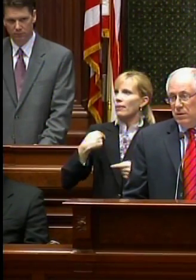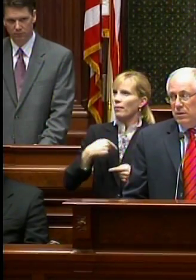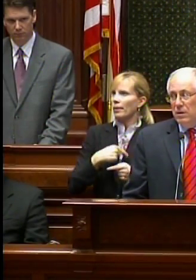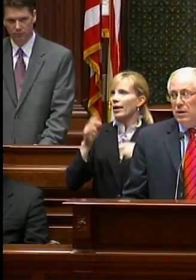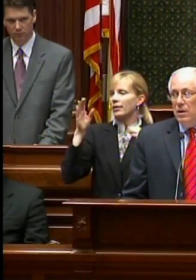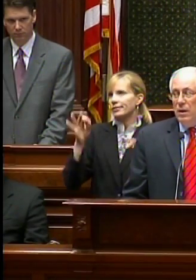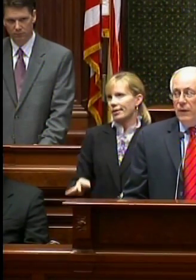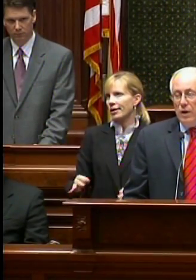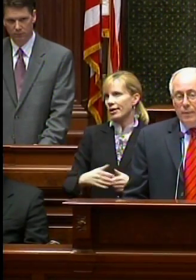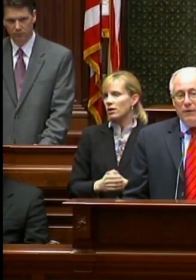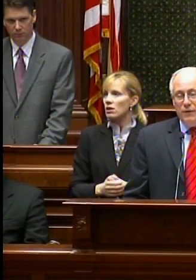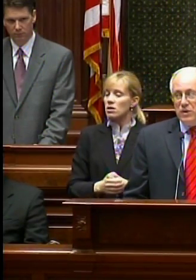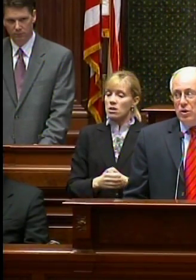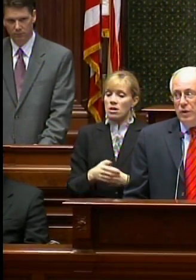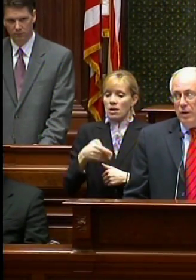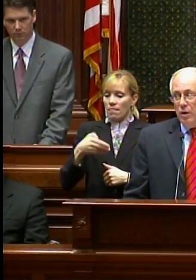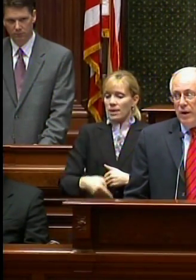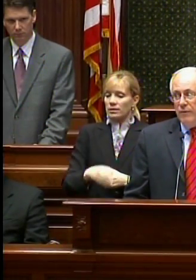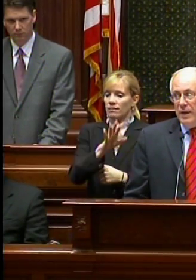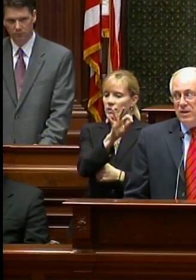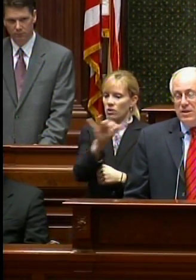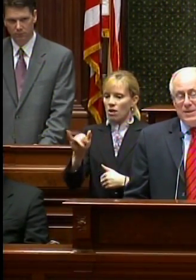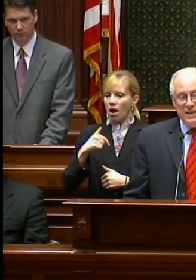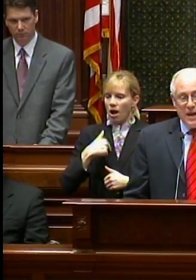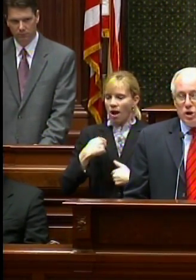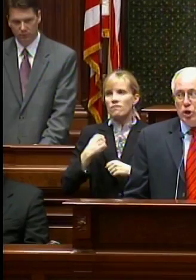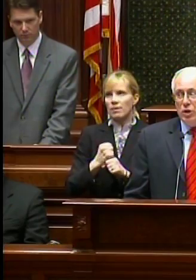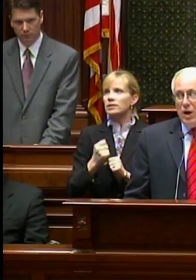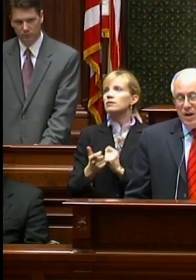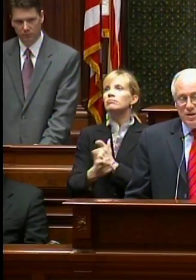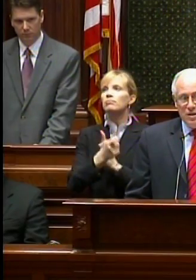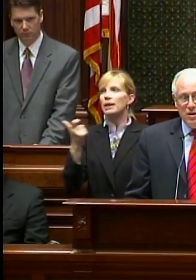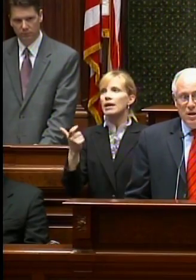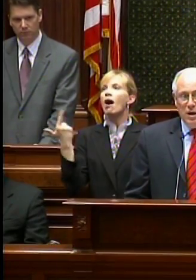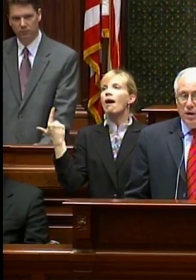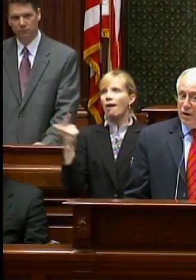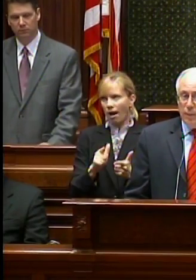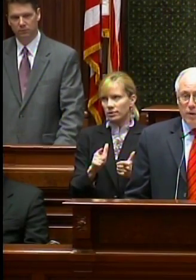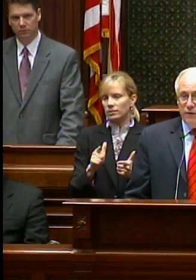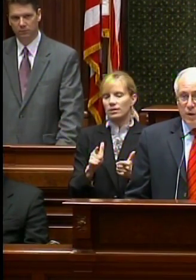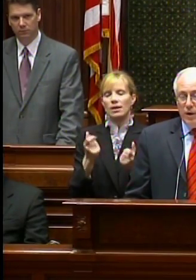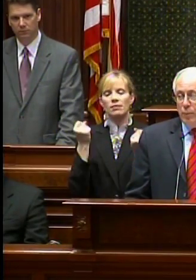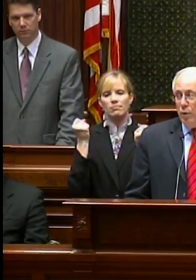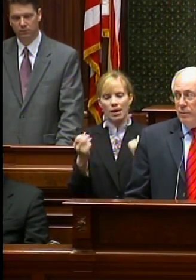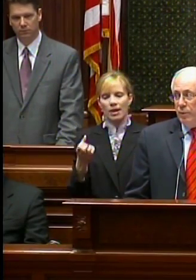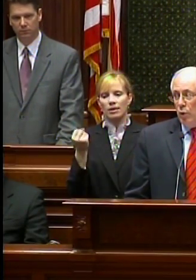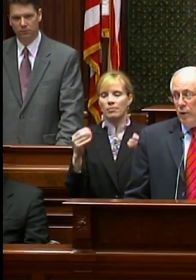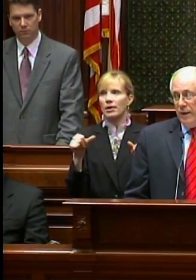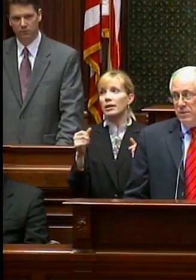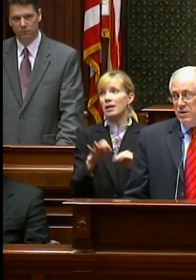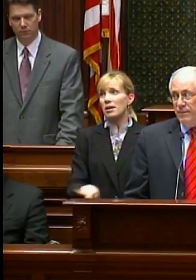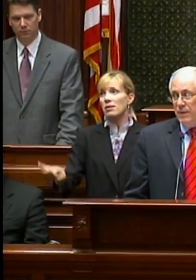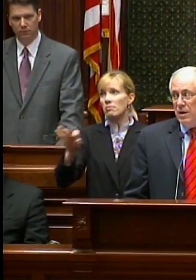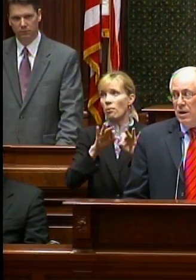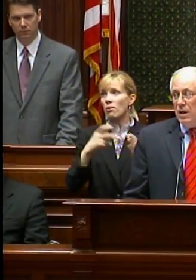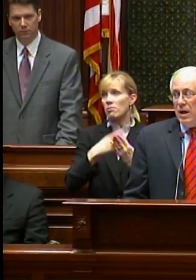In the coming fiscal year, I have made substantial cuts in a number of very important programs.